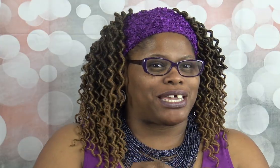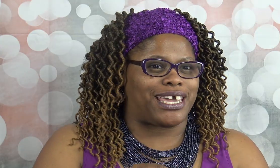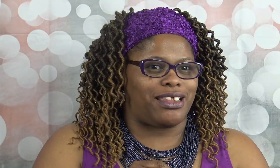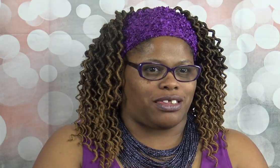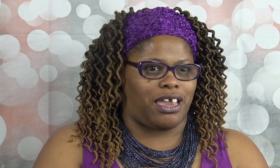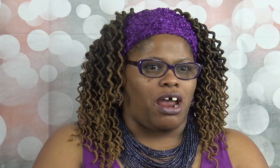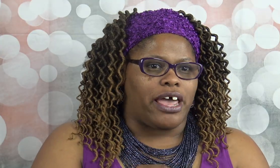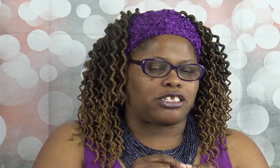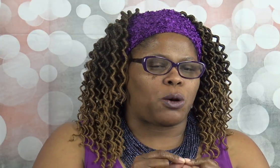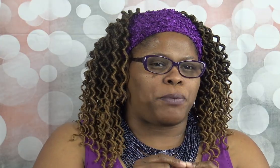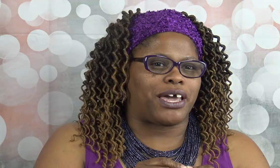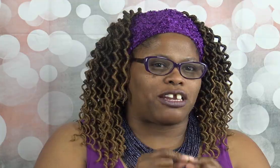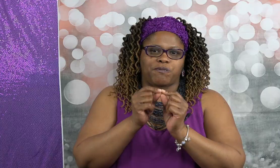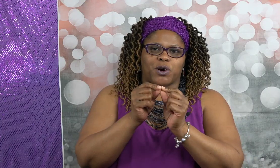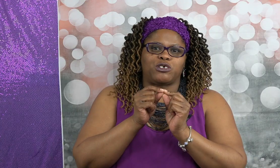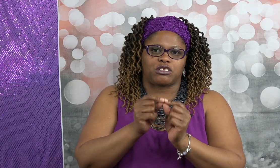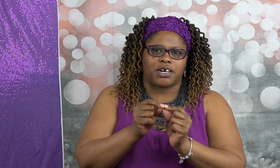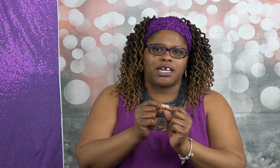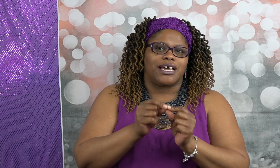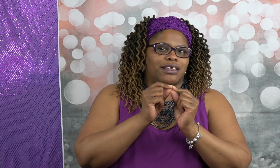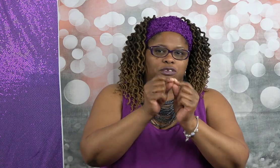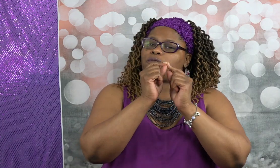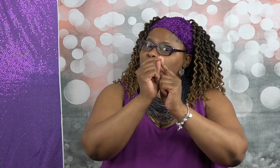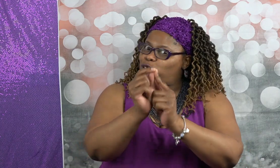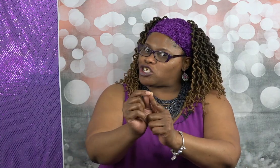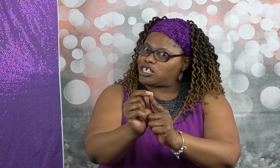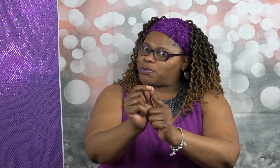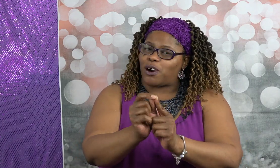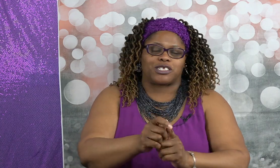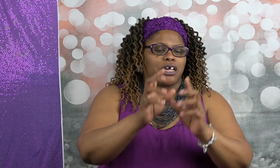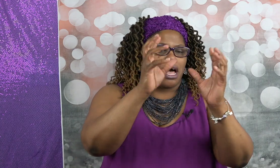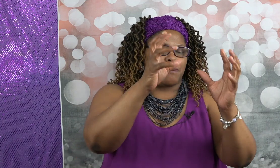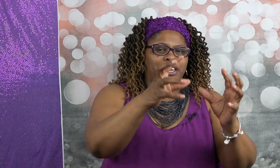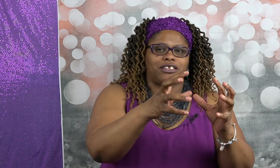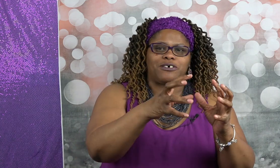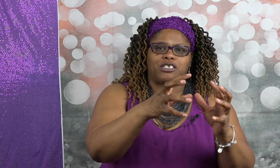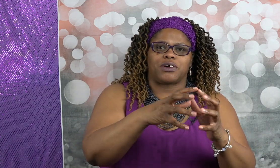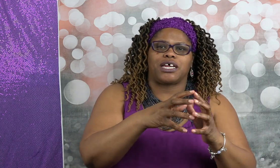get there and so picking the first three first things first I picked those three